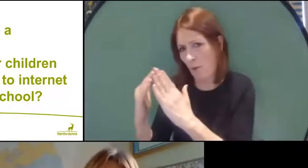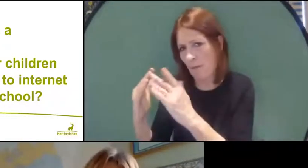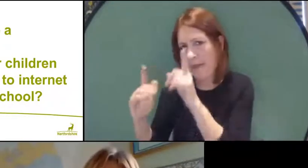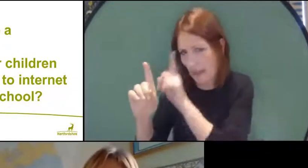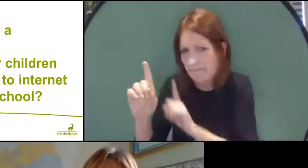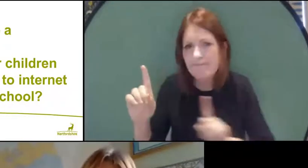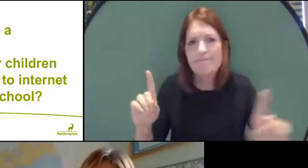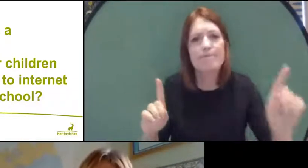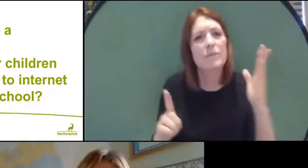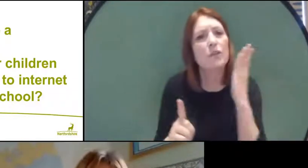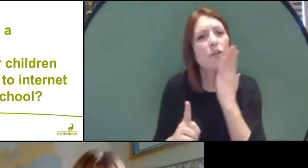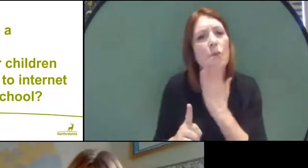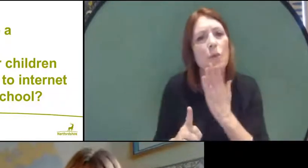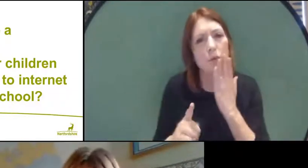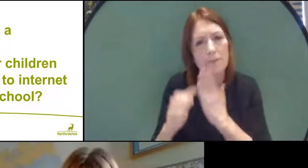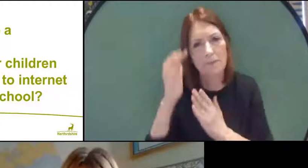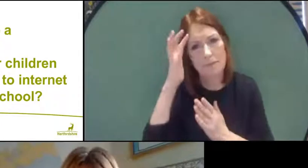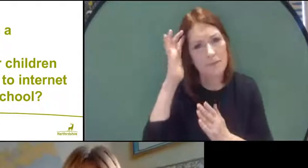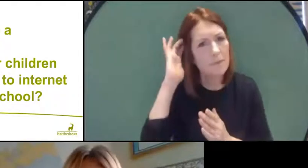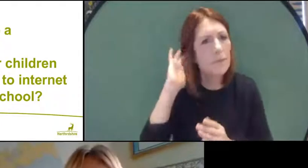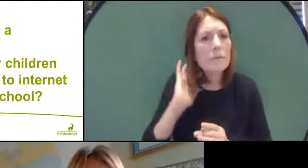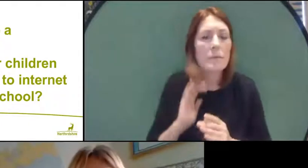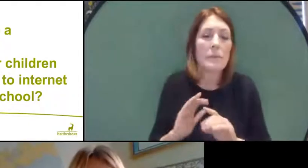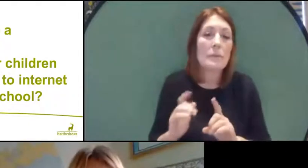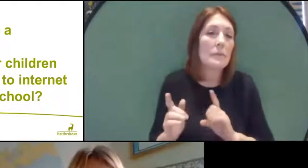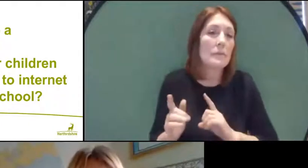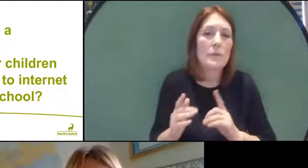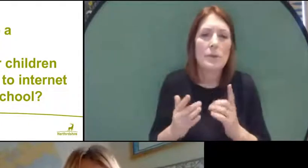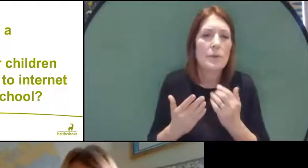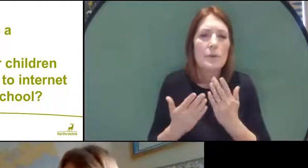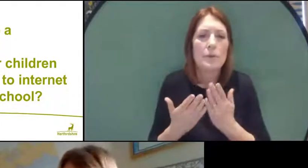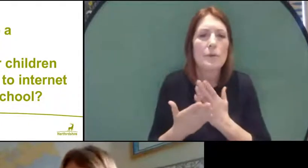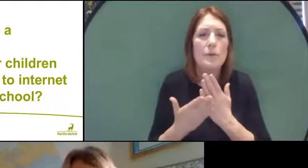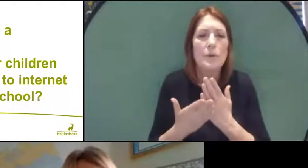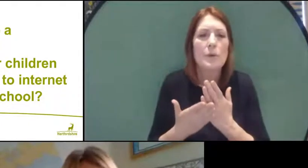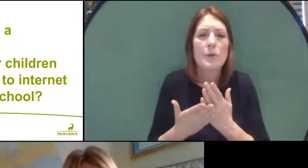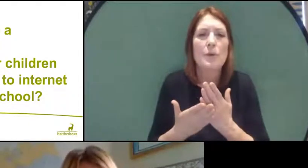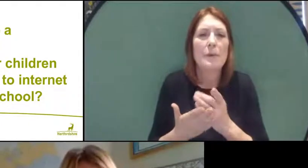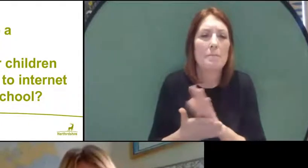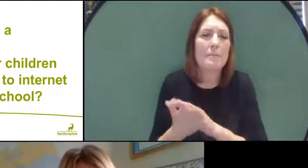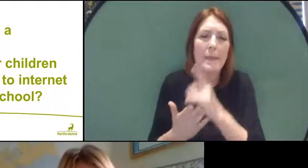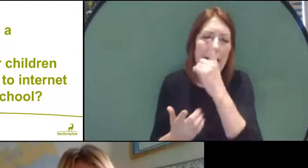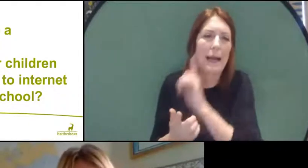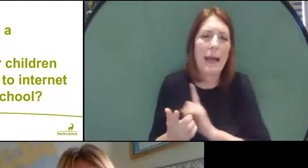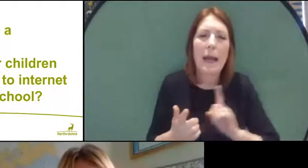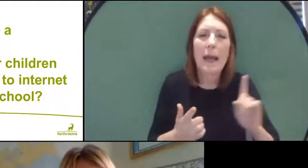And that is for the pure reason to be able to come into school and be able to receive those lessons.